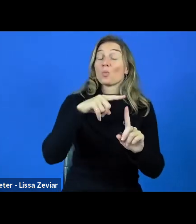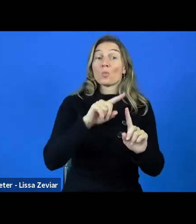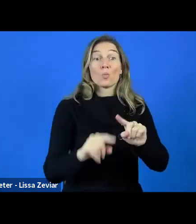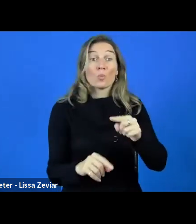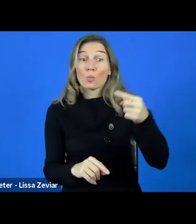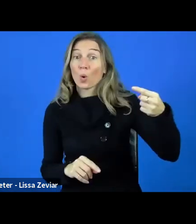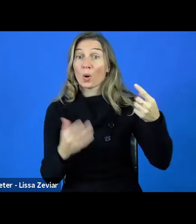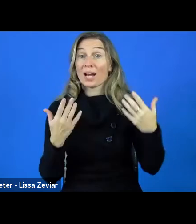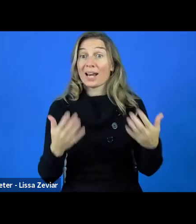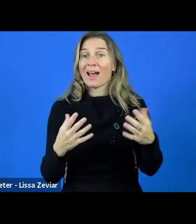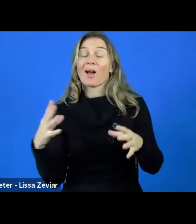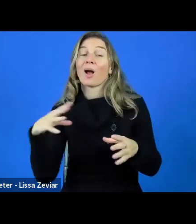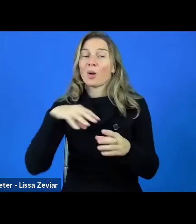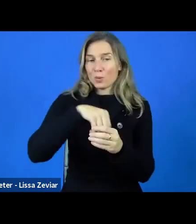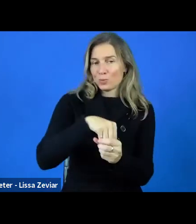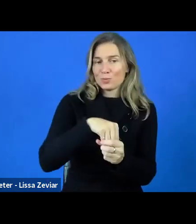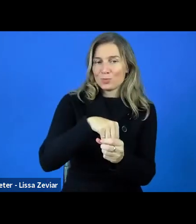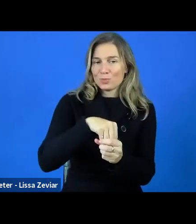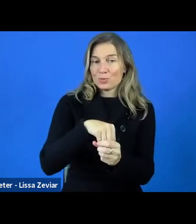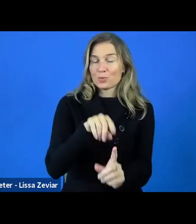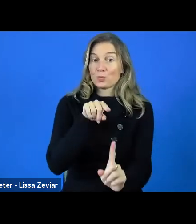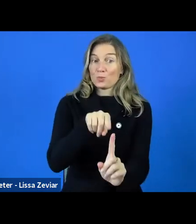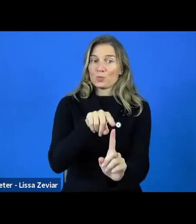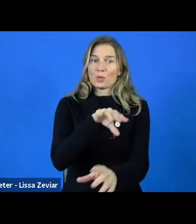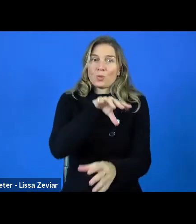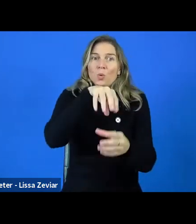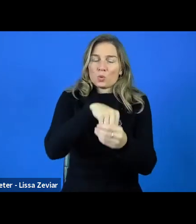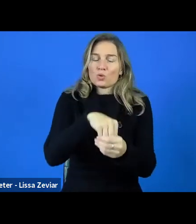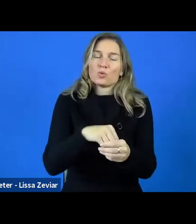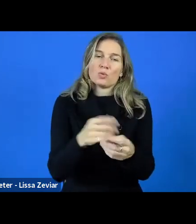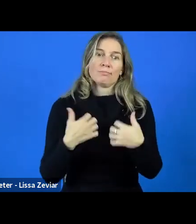So this is interesting for EDF and our members.